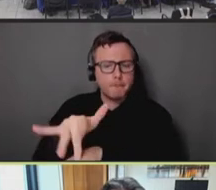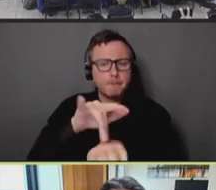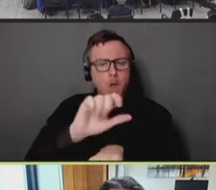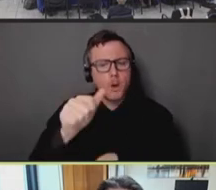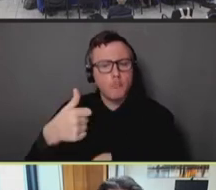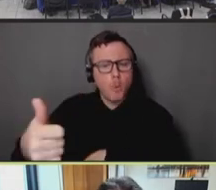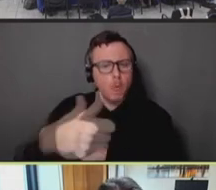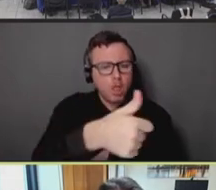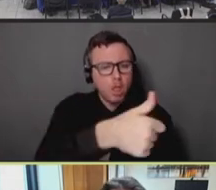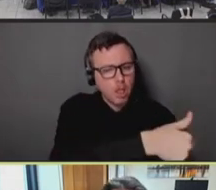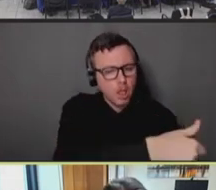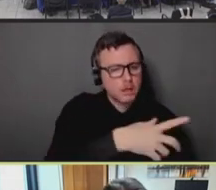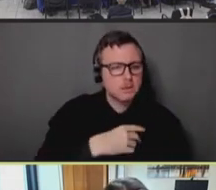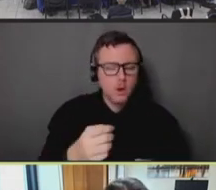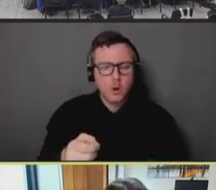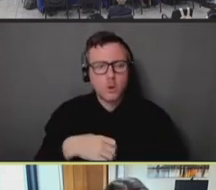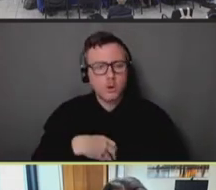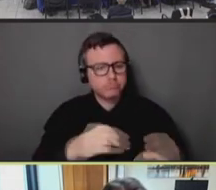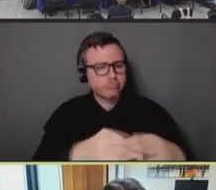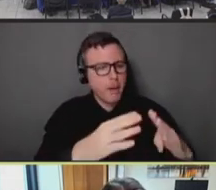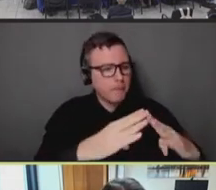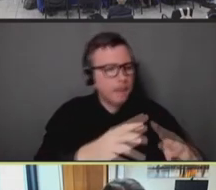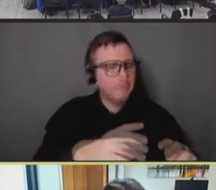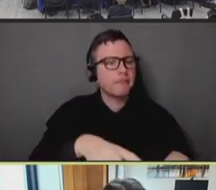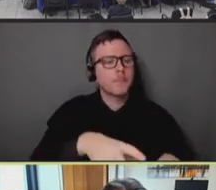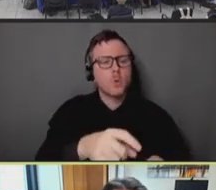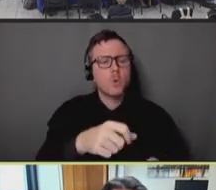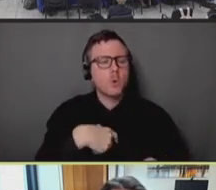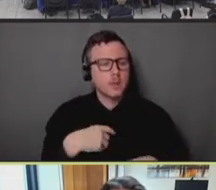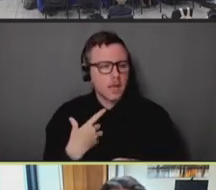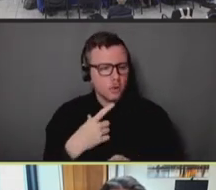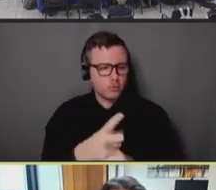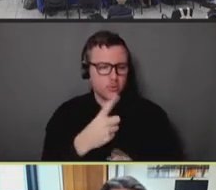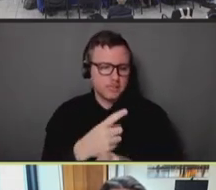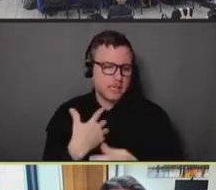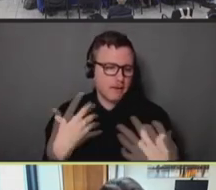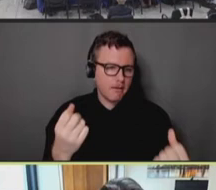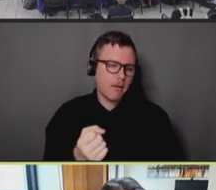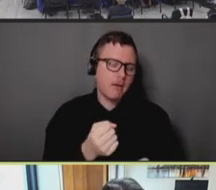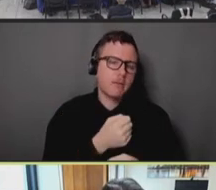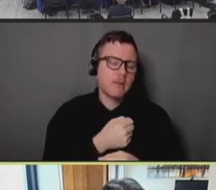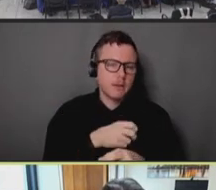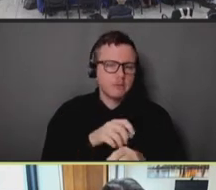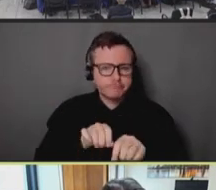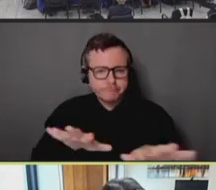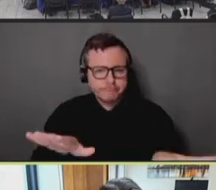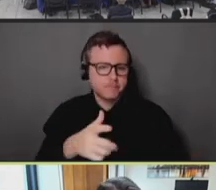was built on health department government assets standing up mass vaccination sites,